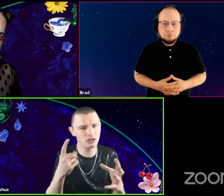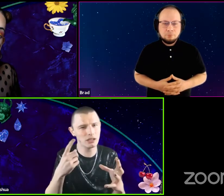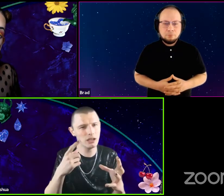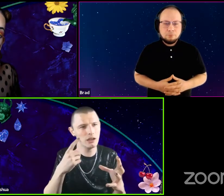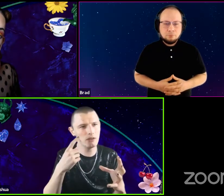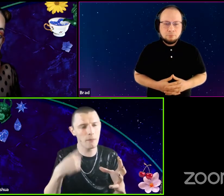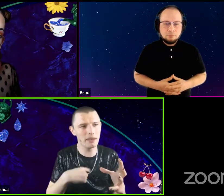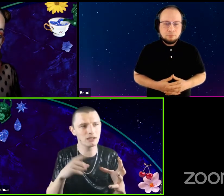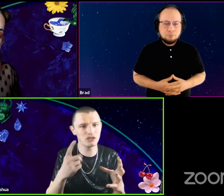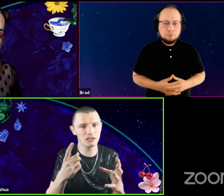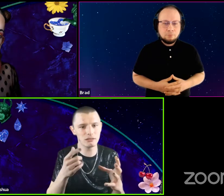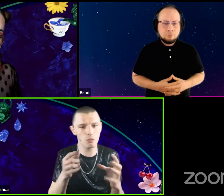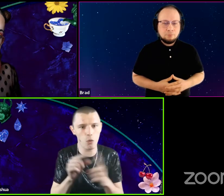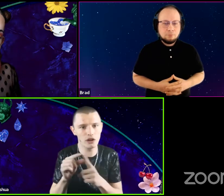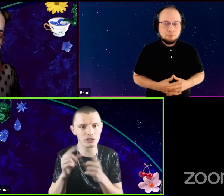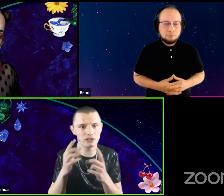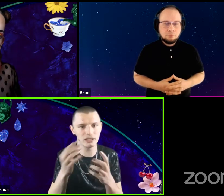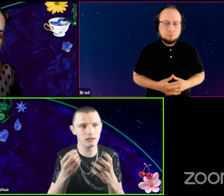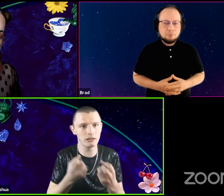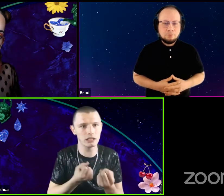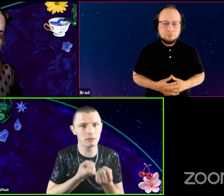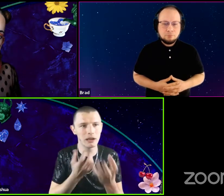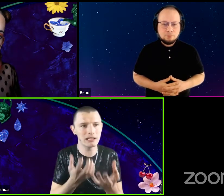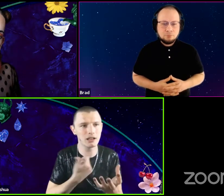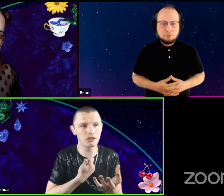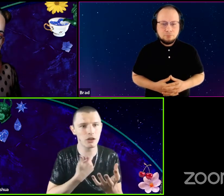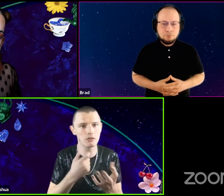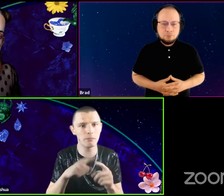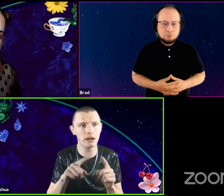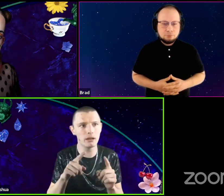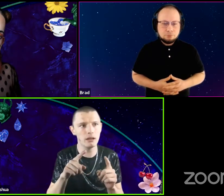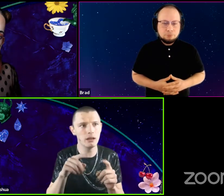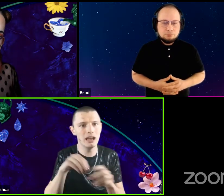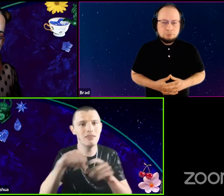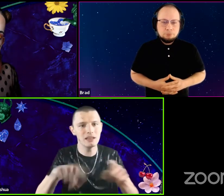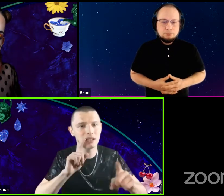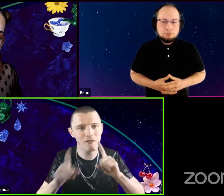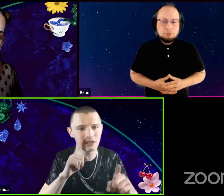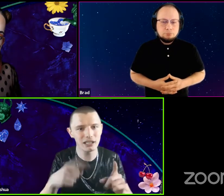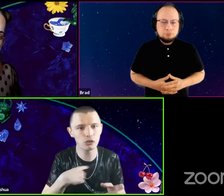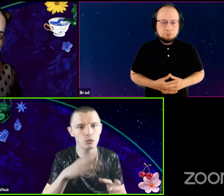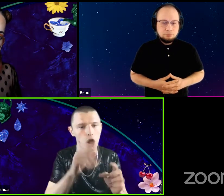It's just, for me, it's just words and expressing ourselves. But in this conversation, we're talking with words,